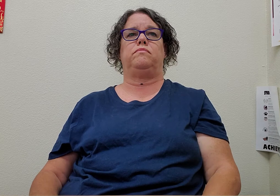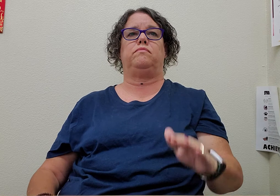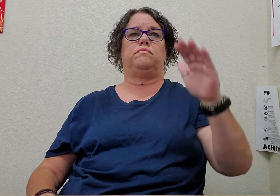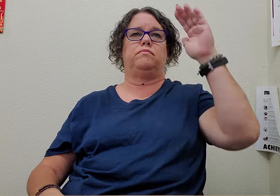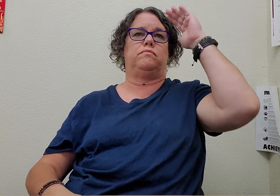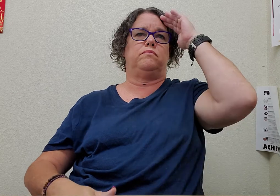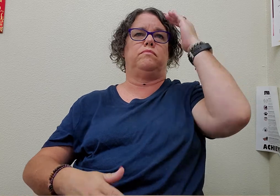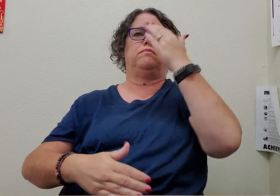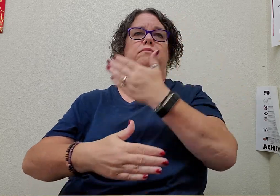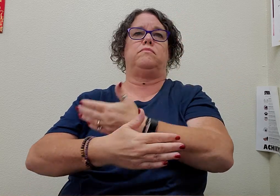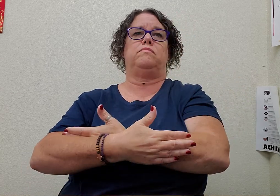son